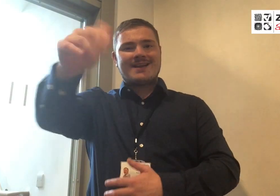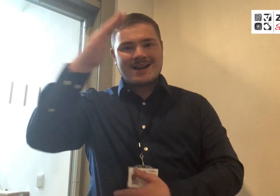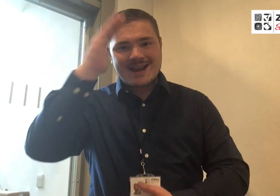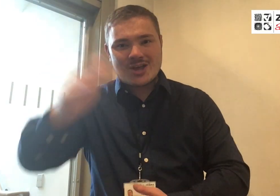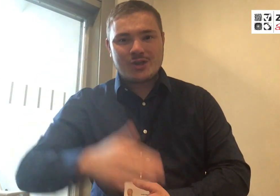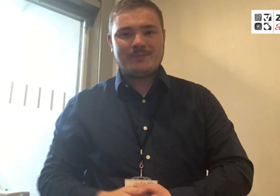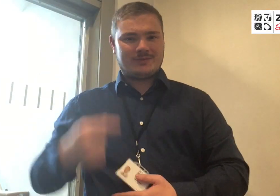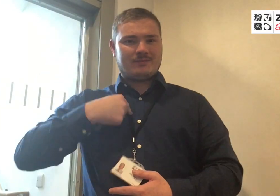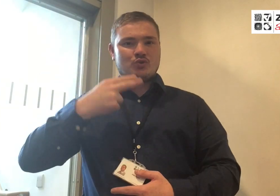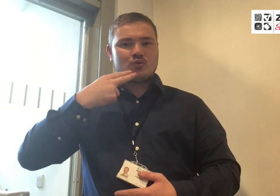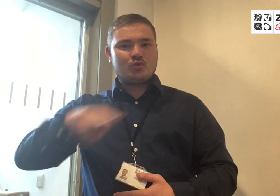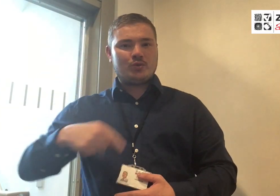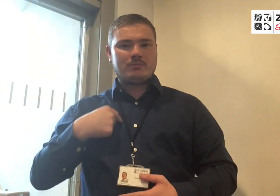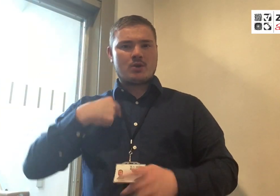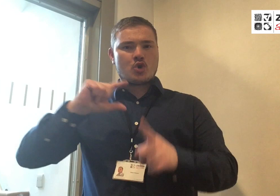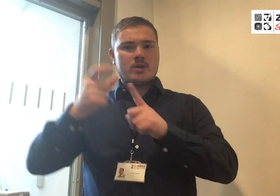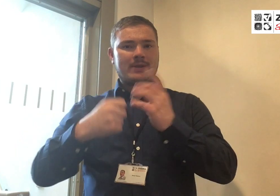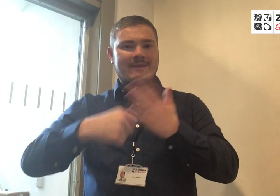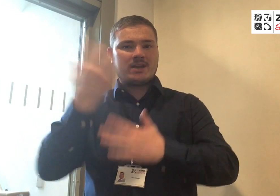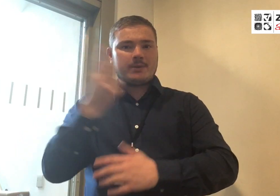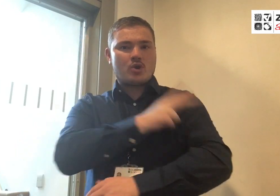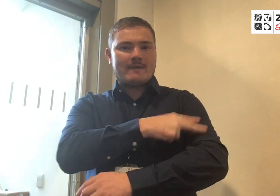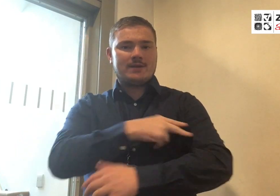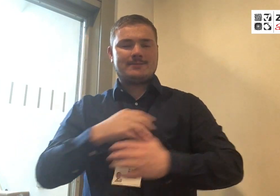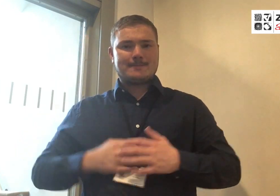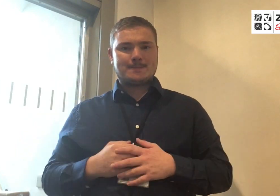Hello, my name is Sean Noone. I am the Community Development Officer for Zebra Access